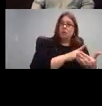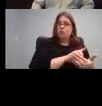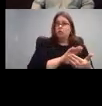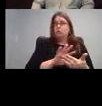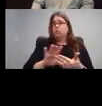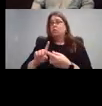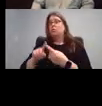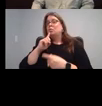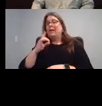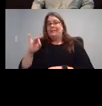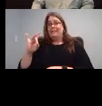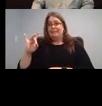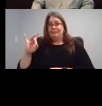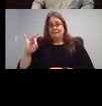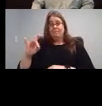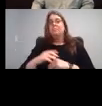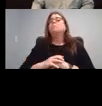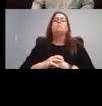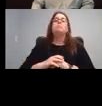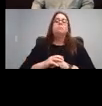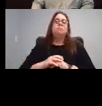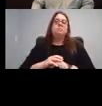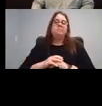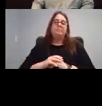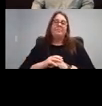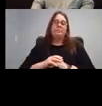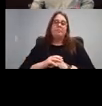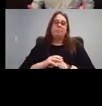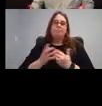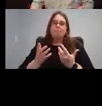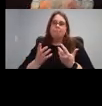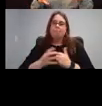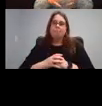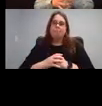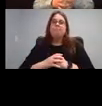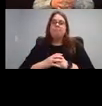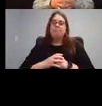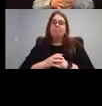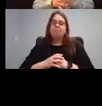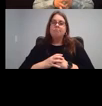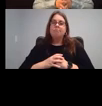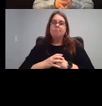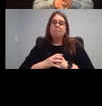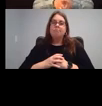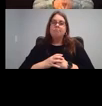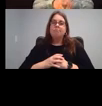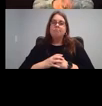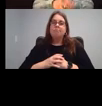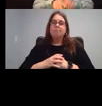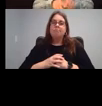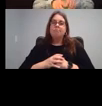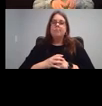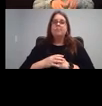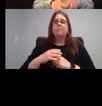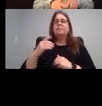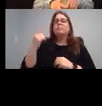just to it's always a good idea to give some some disclosures so